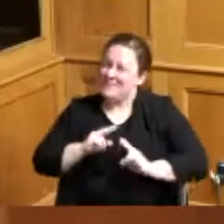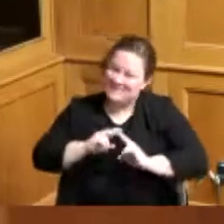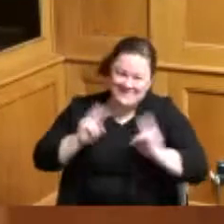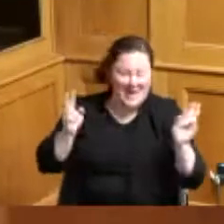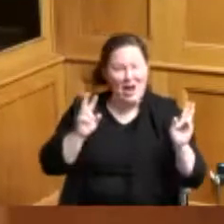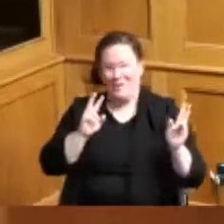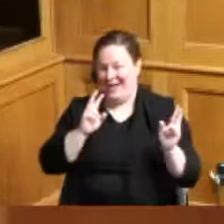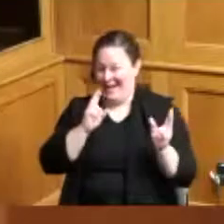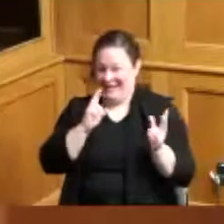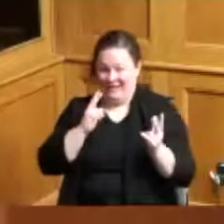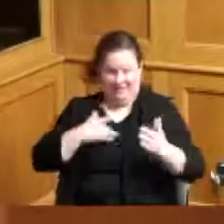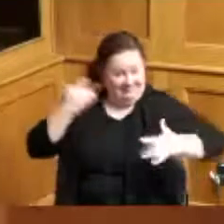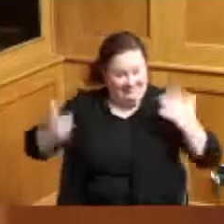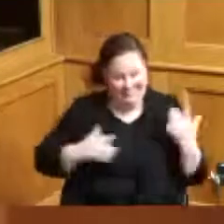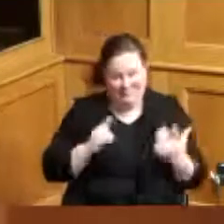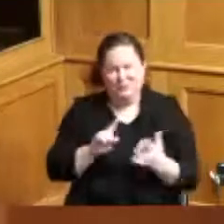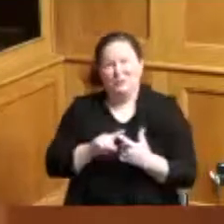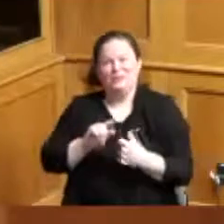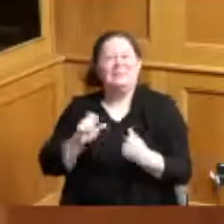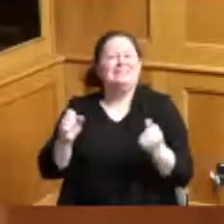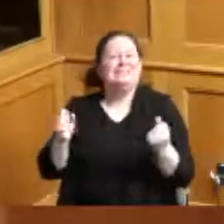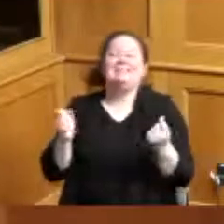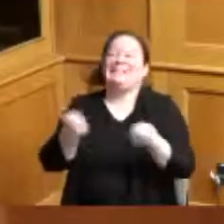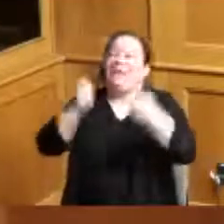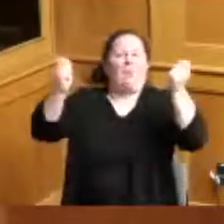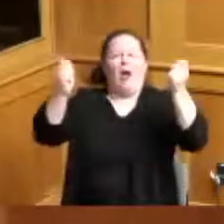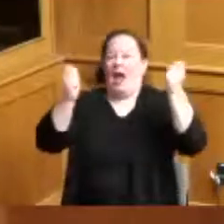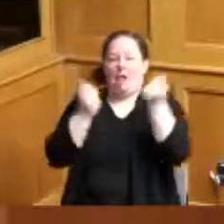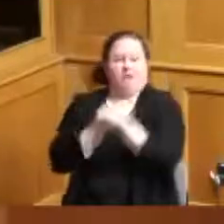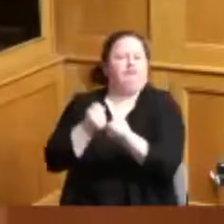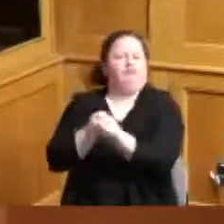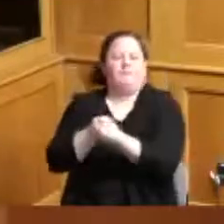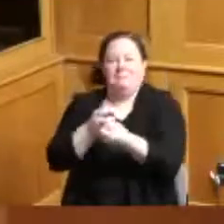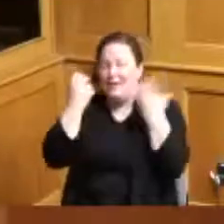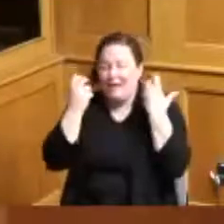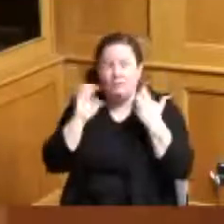and the the owners and the coaches and everybody else that was there was it was really exciting